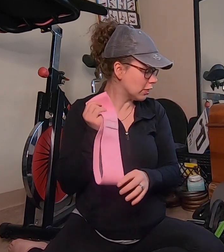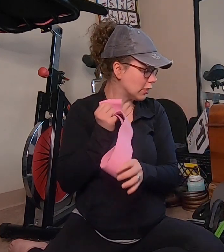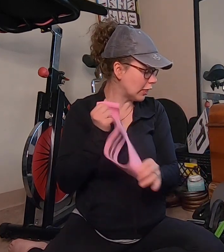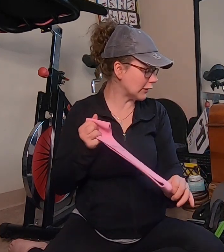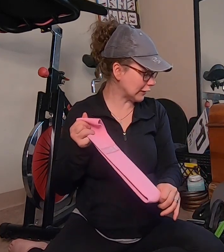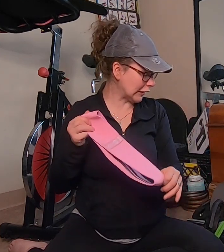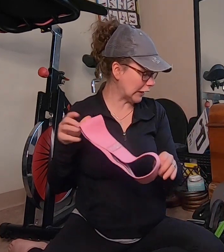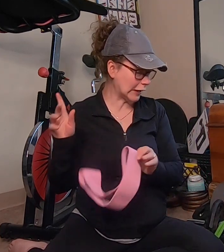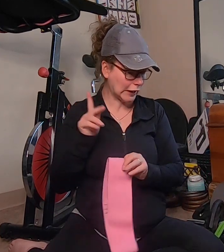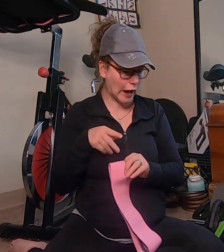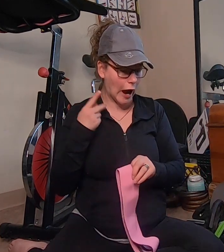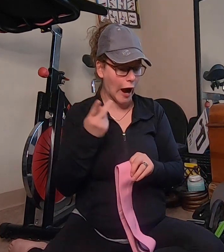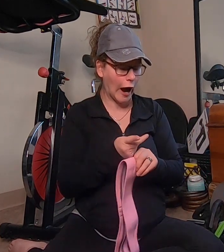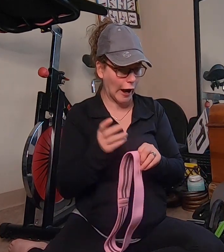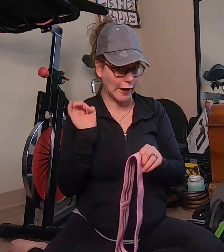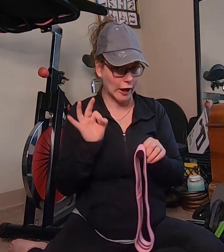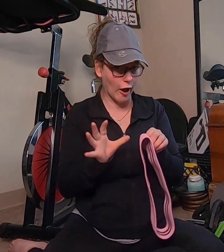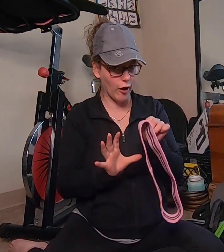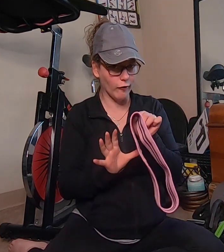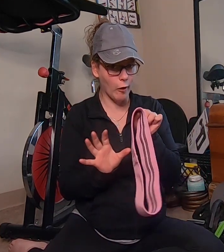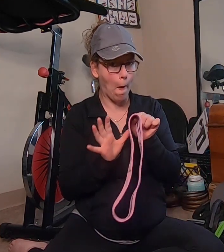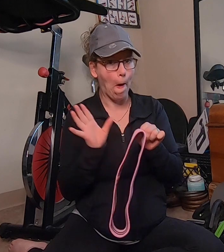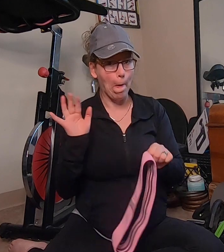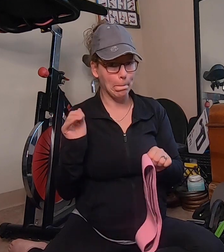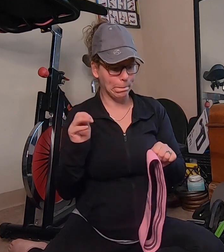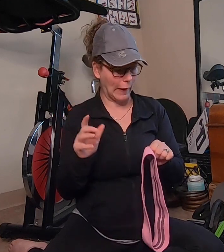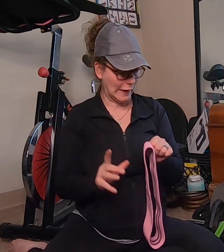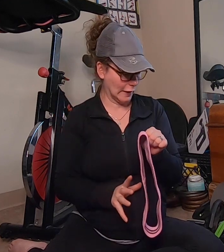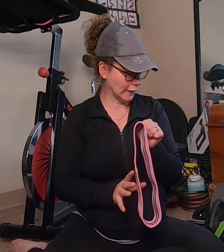this kind of bands